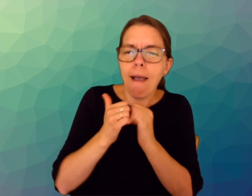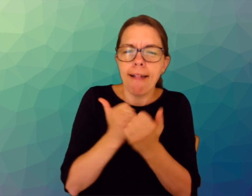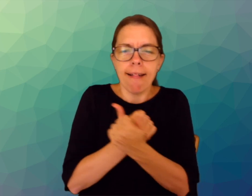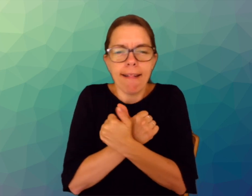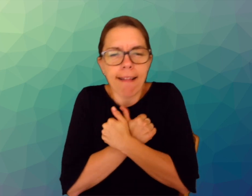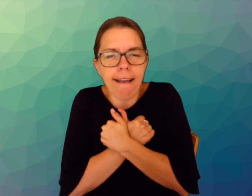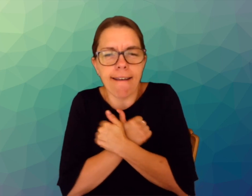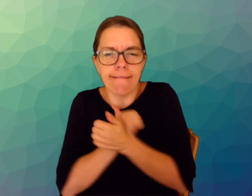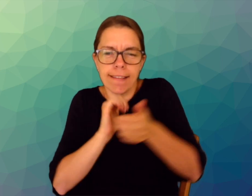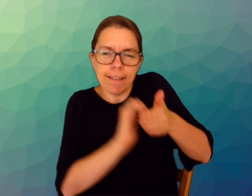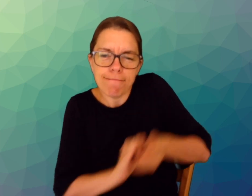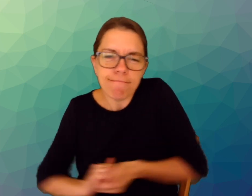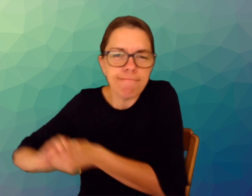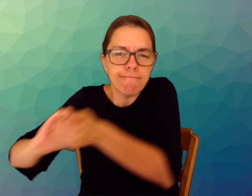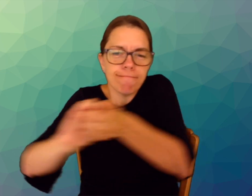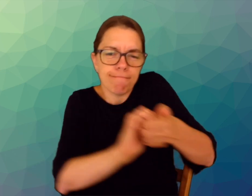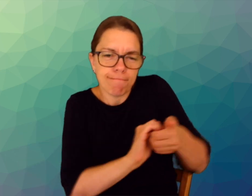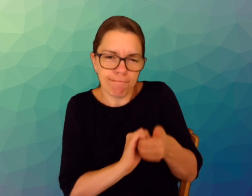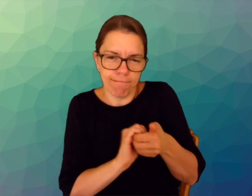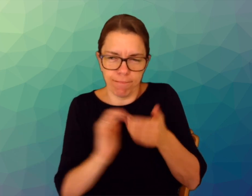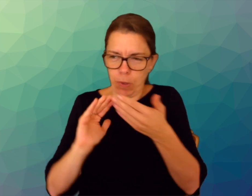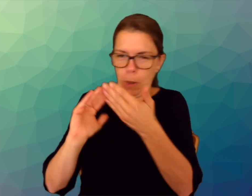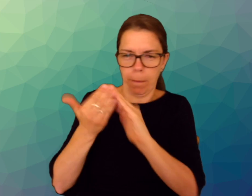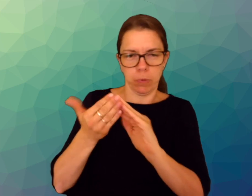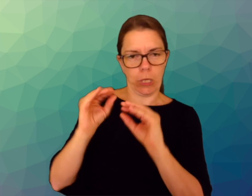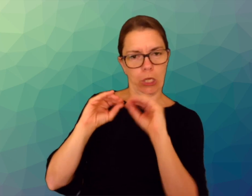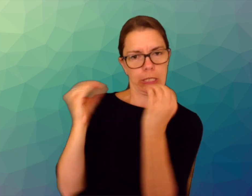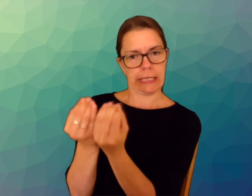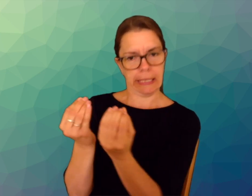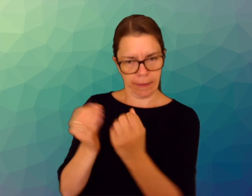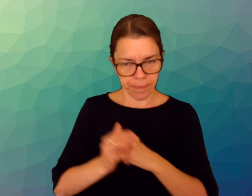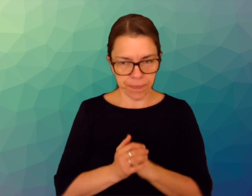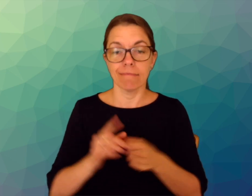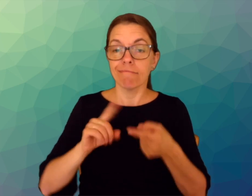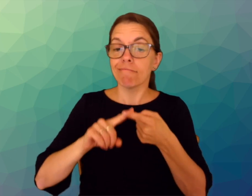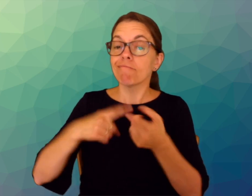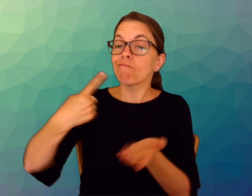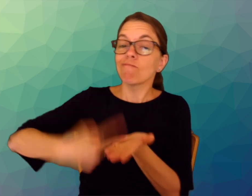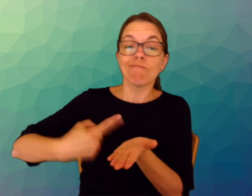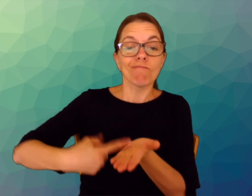How does love and kinship inspire solidarity and community organising?